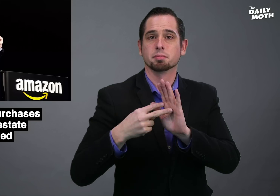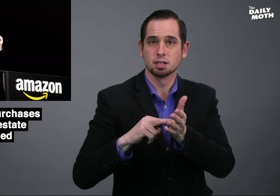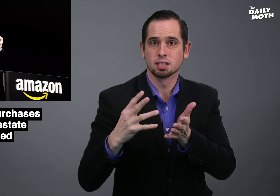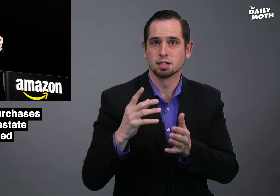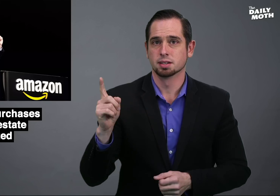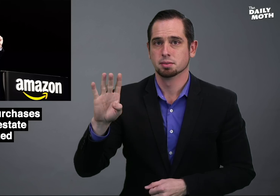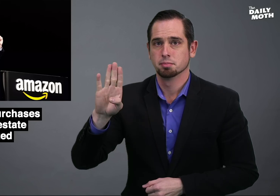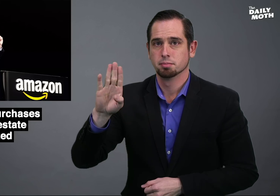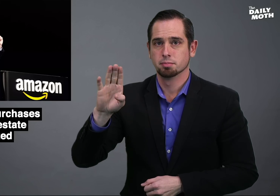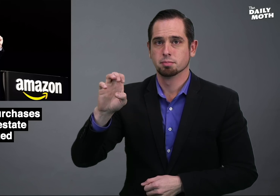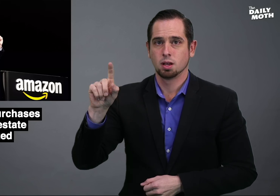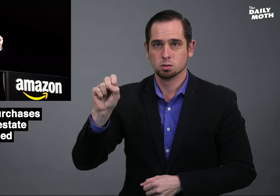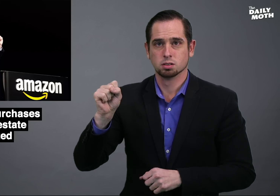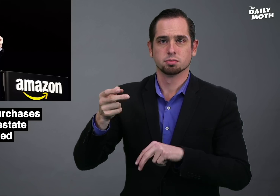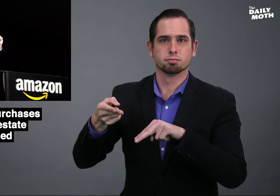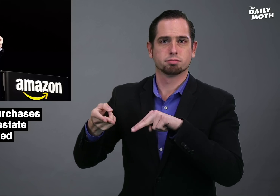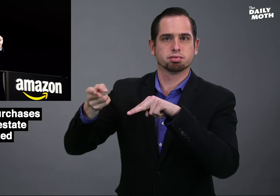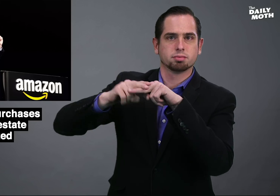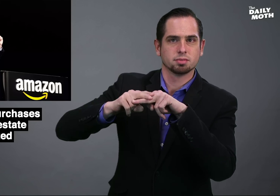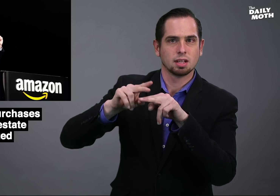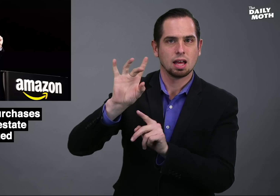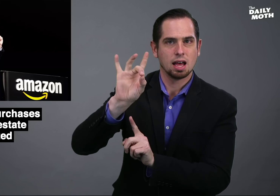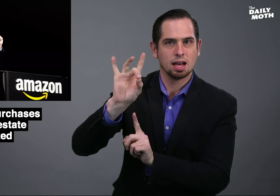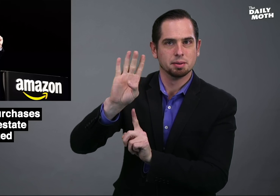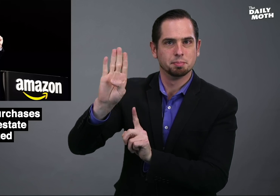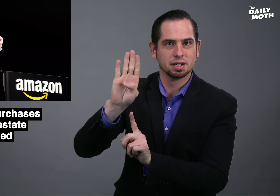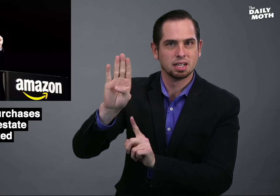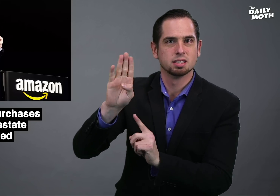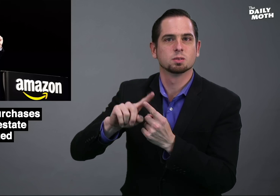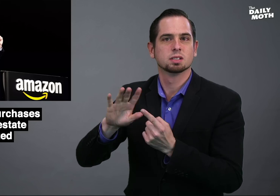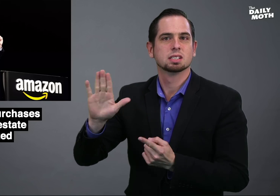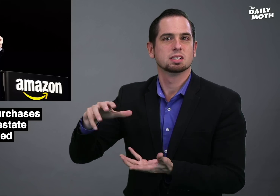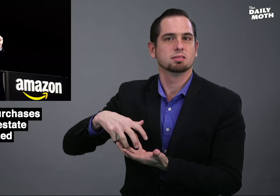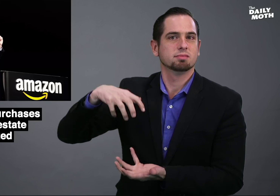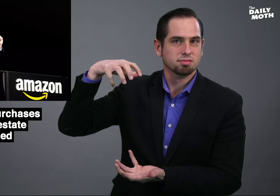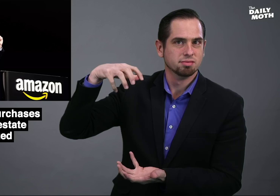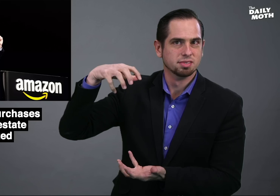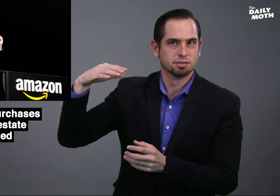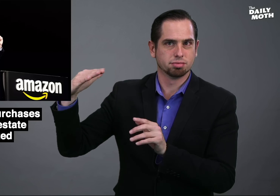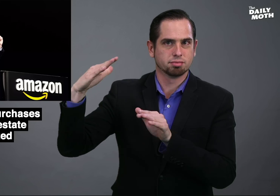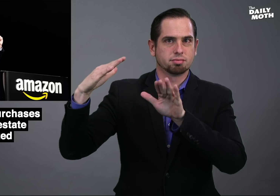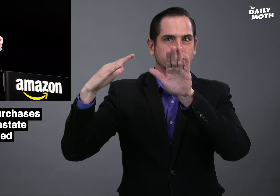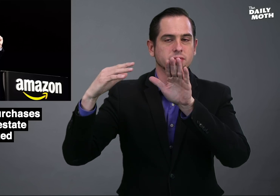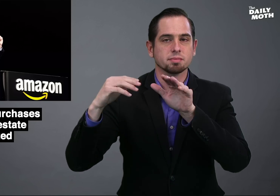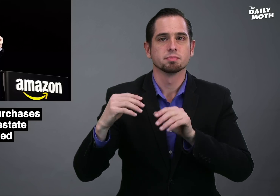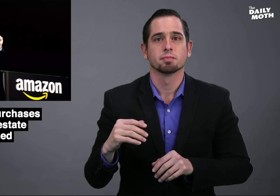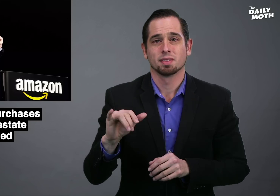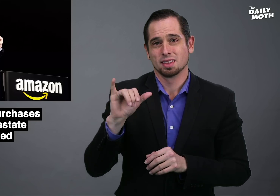meant Bezos added $8 billion to his fortune.